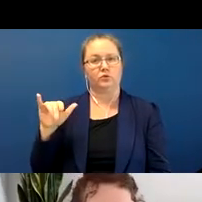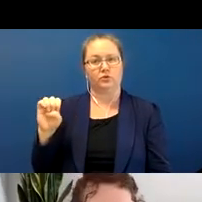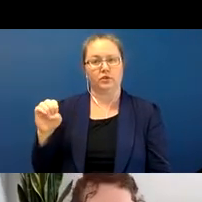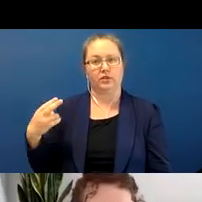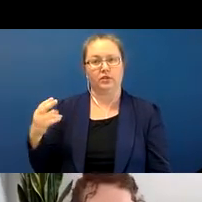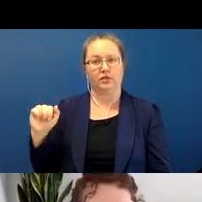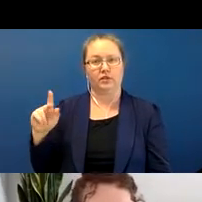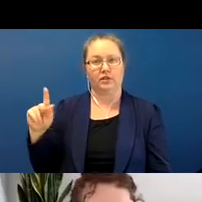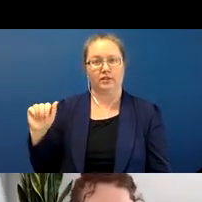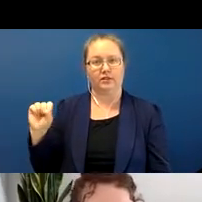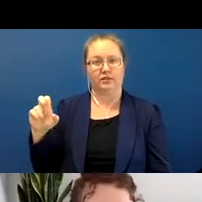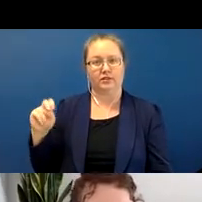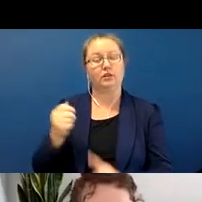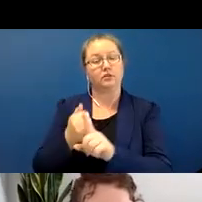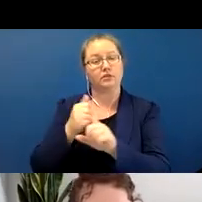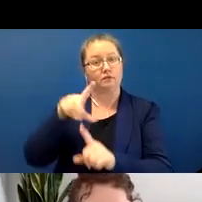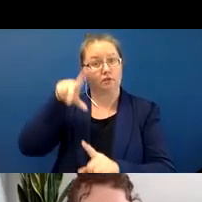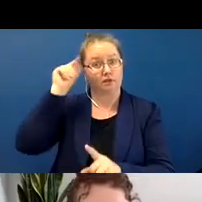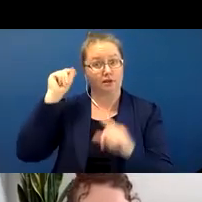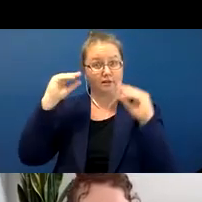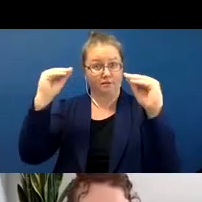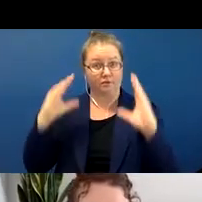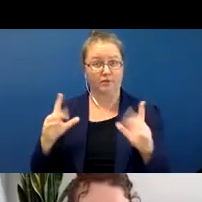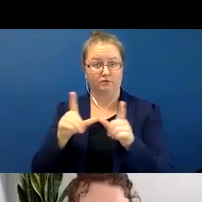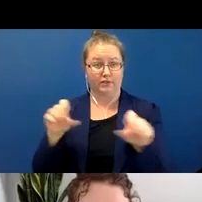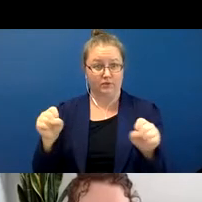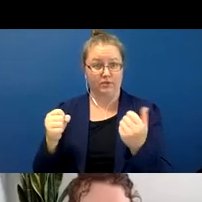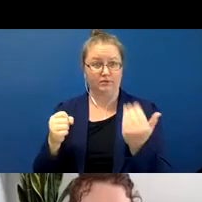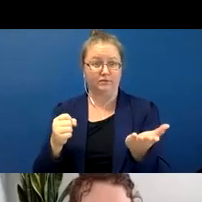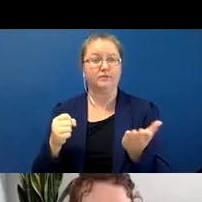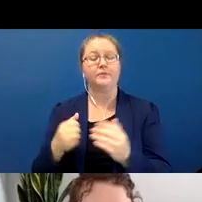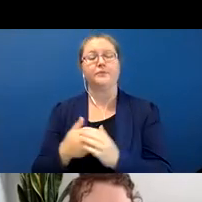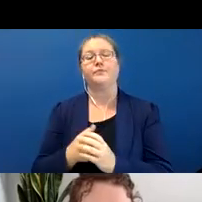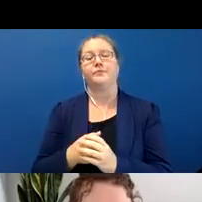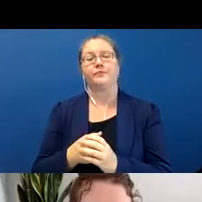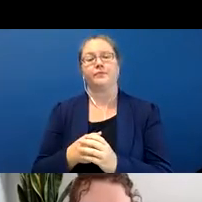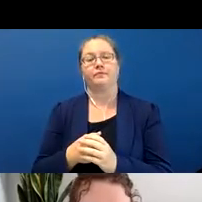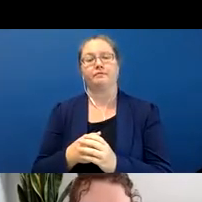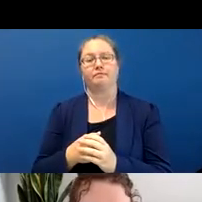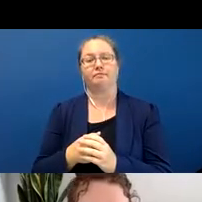at Gallaudet University of linguistics so she so kindly helped make some videos for